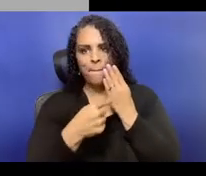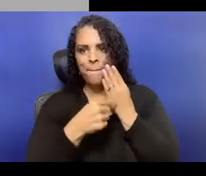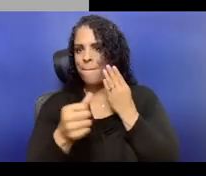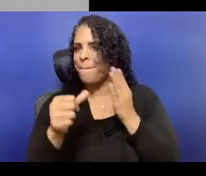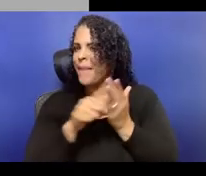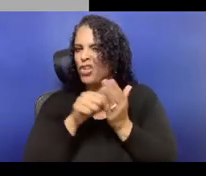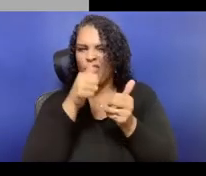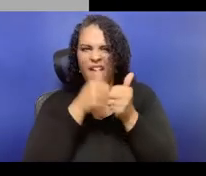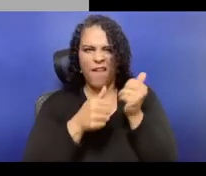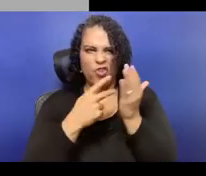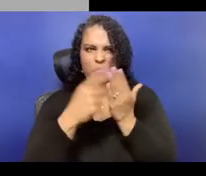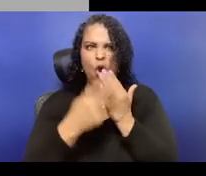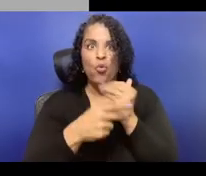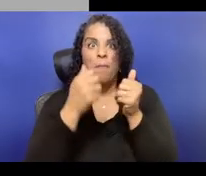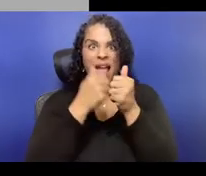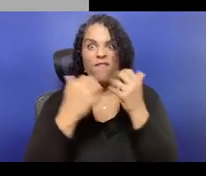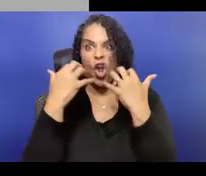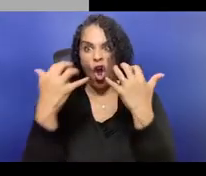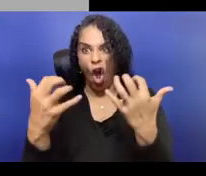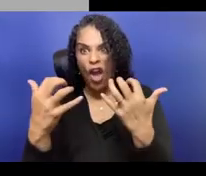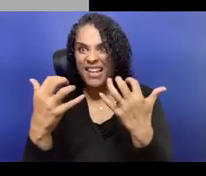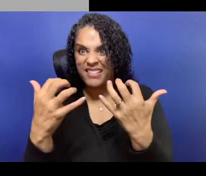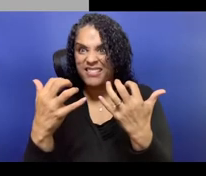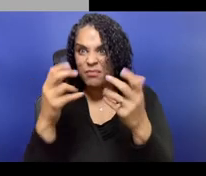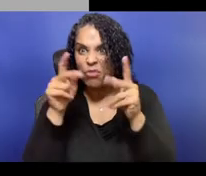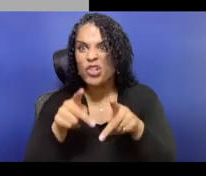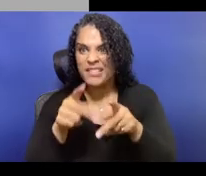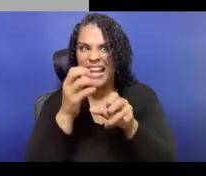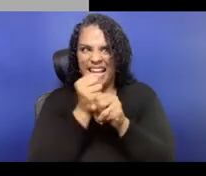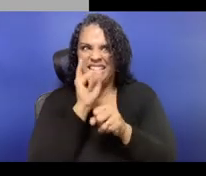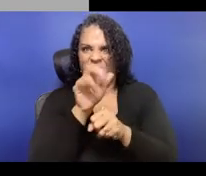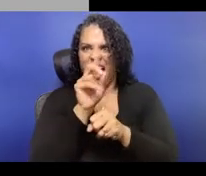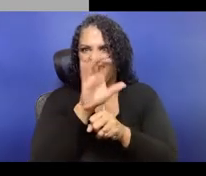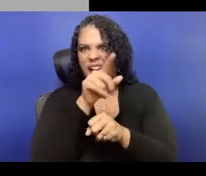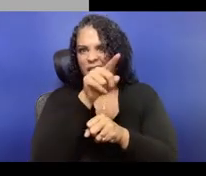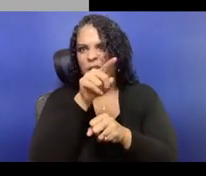would be addressed if the ability